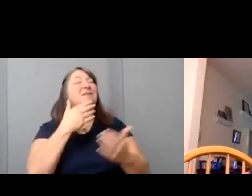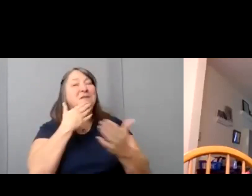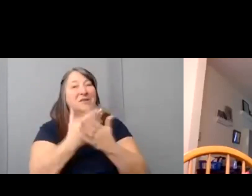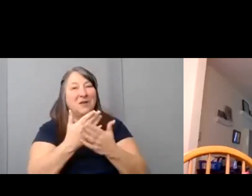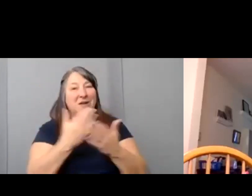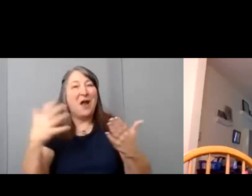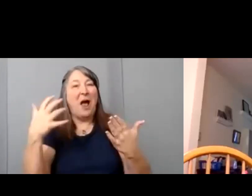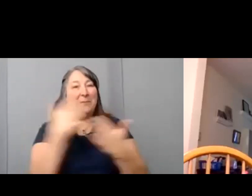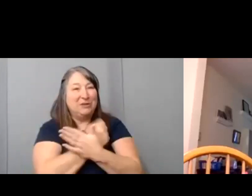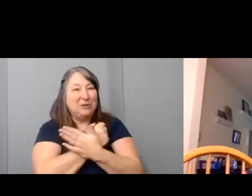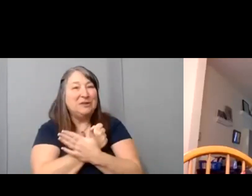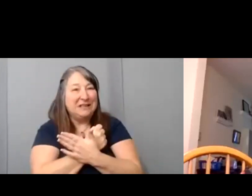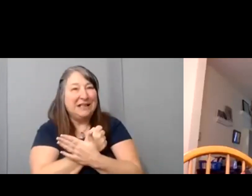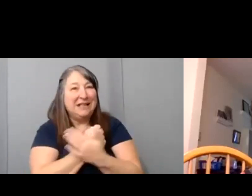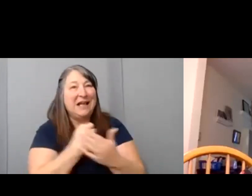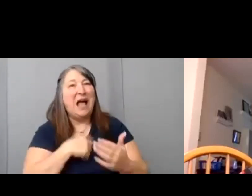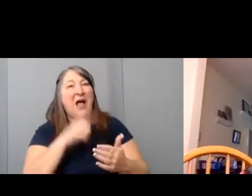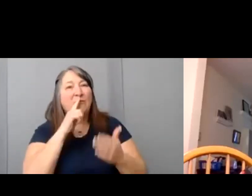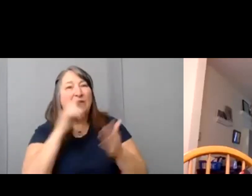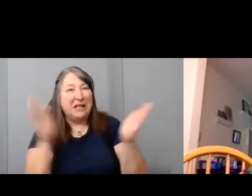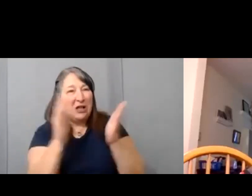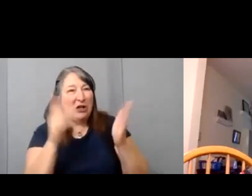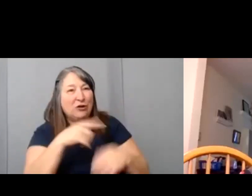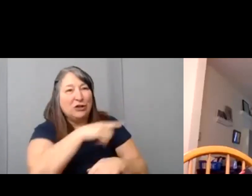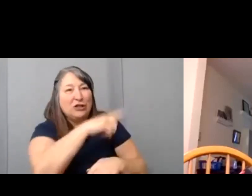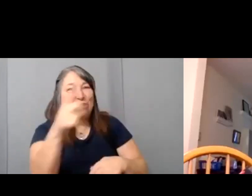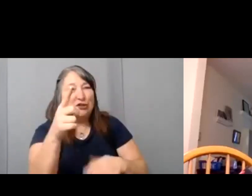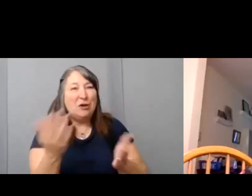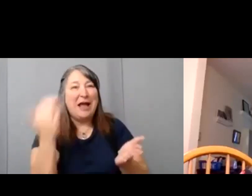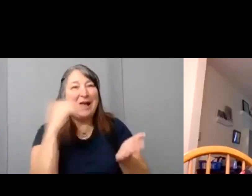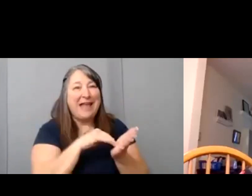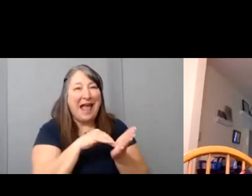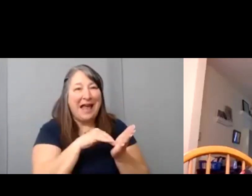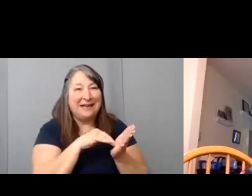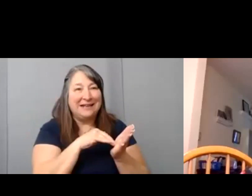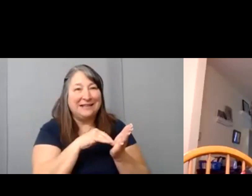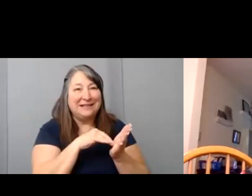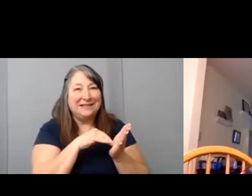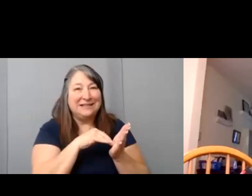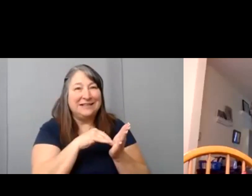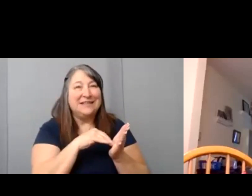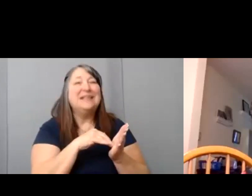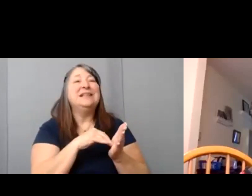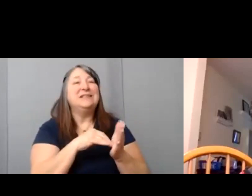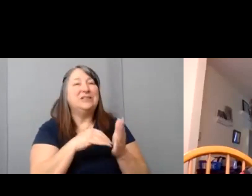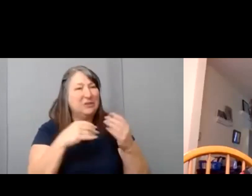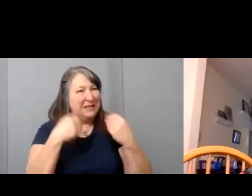to give yourself an opportunity to try.